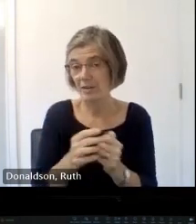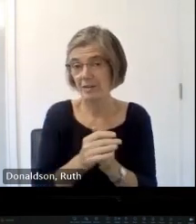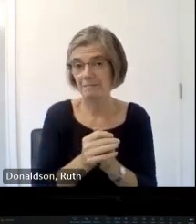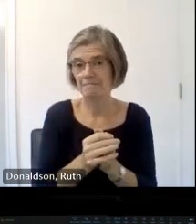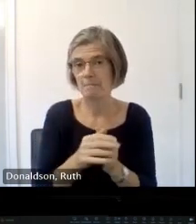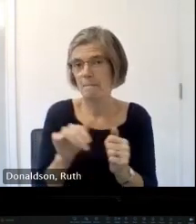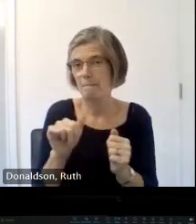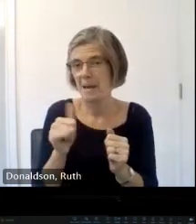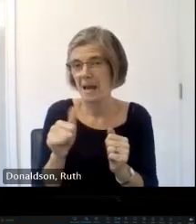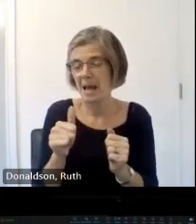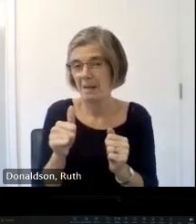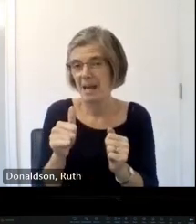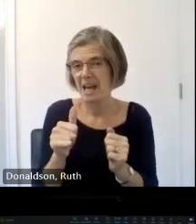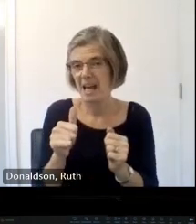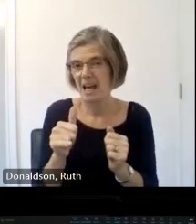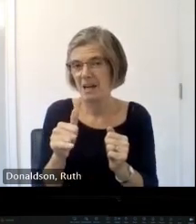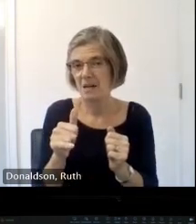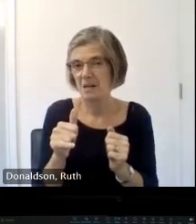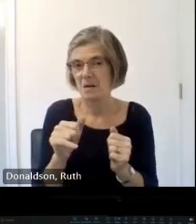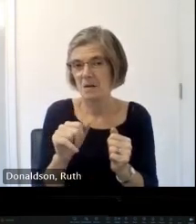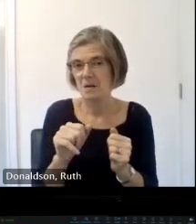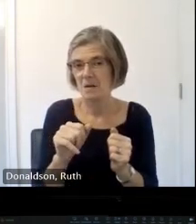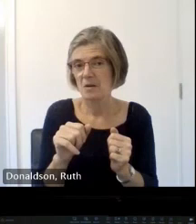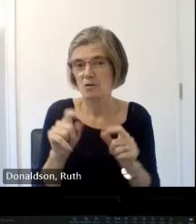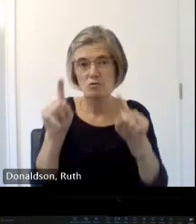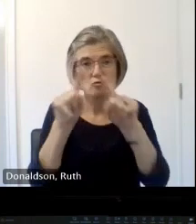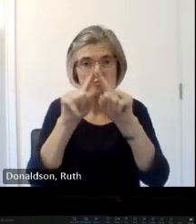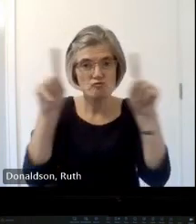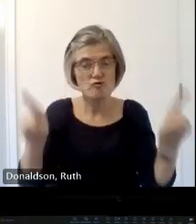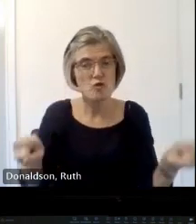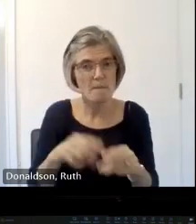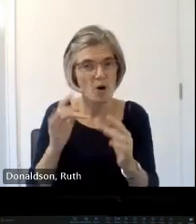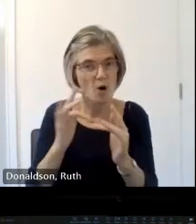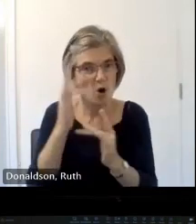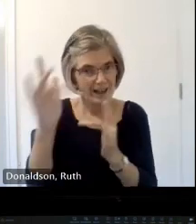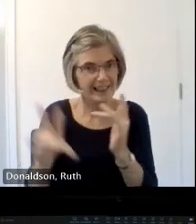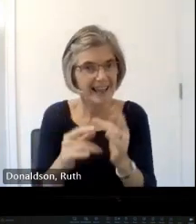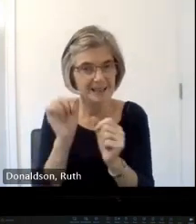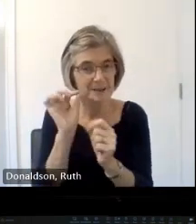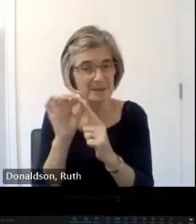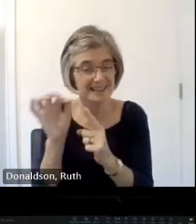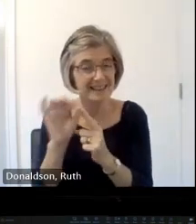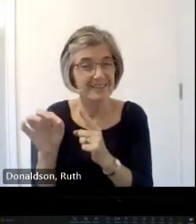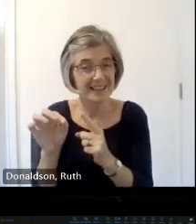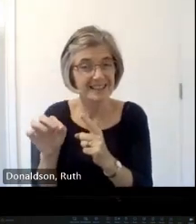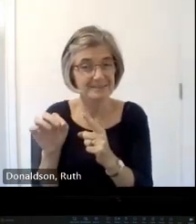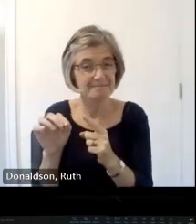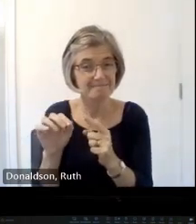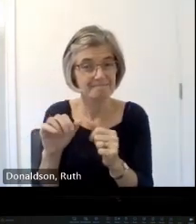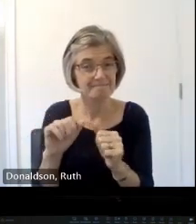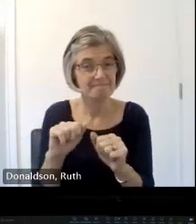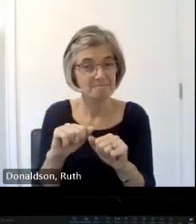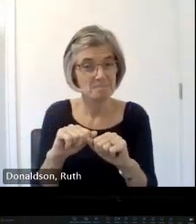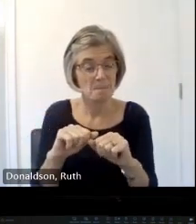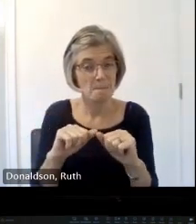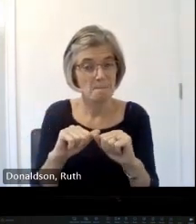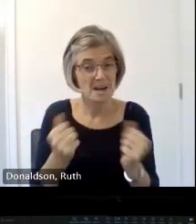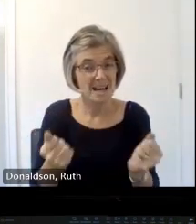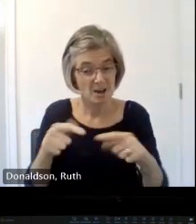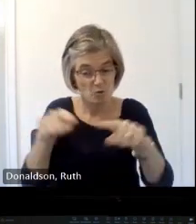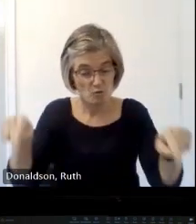room at four for anyone on teams who wants to hear these question answered we could maybe do a bit of a hybrid approach with any questions that haven't been answered something that slido